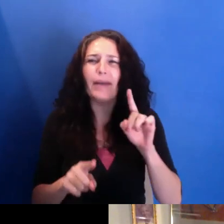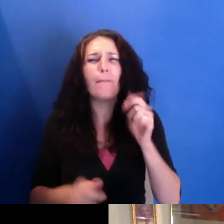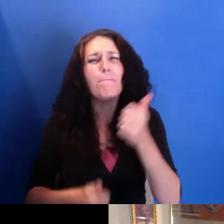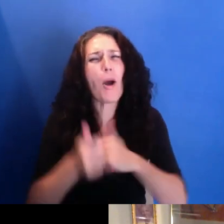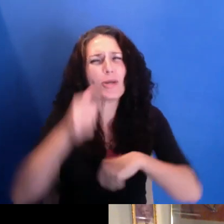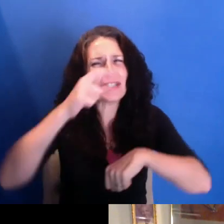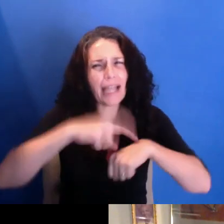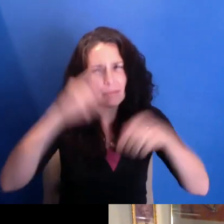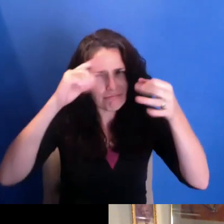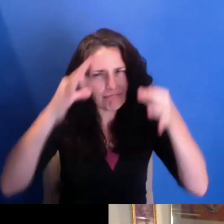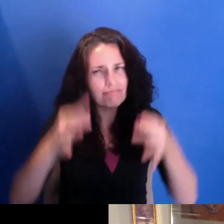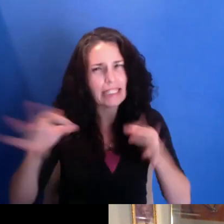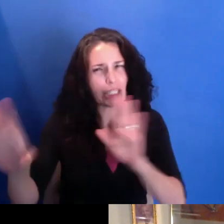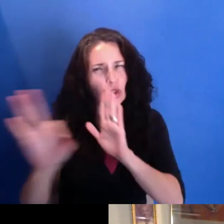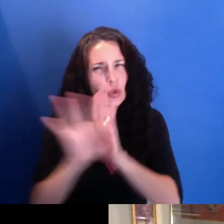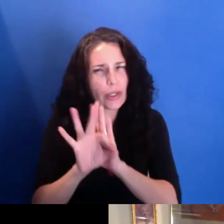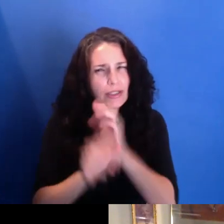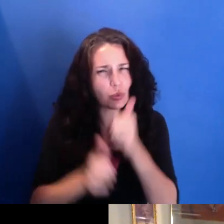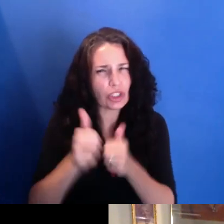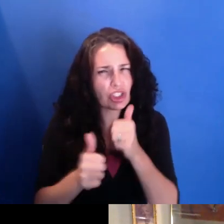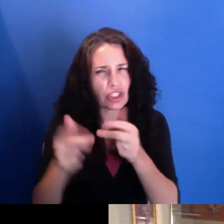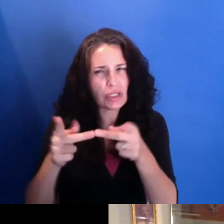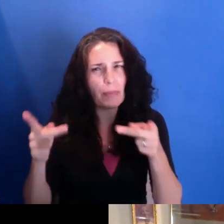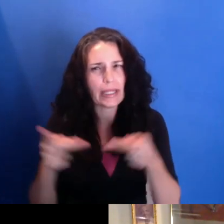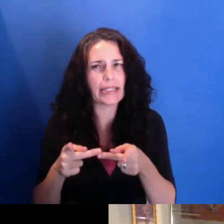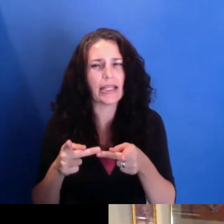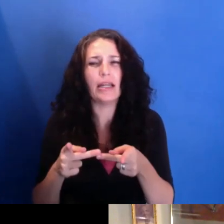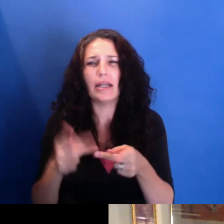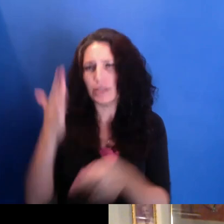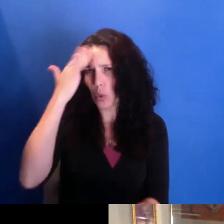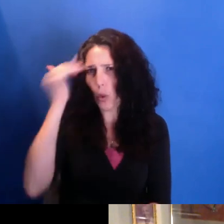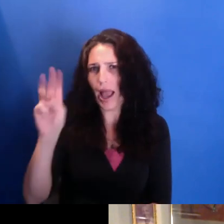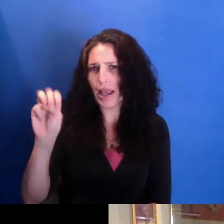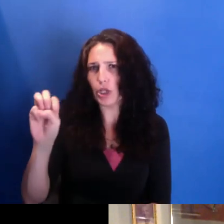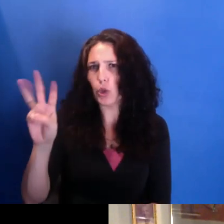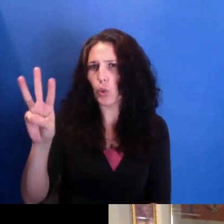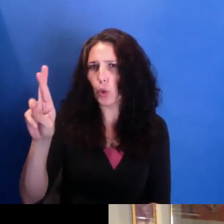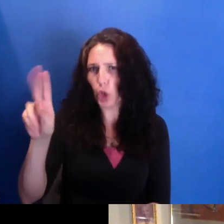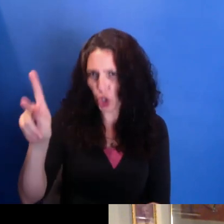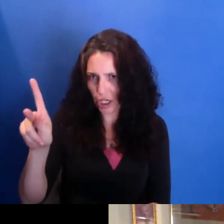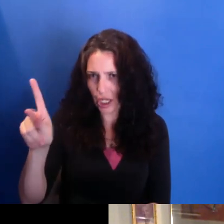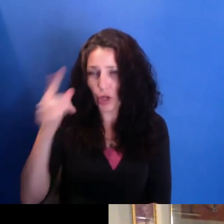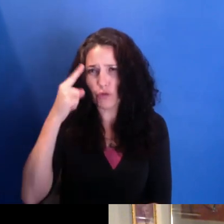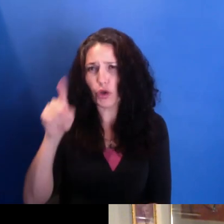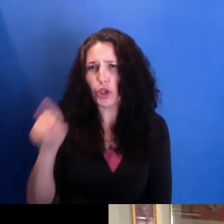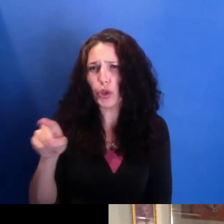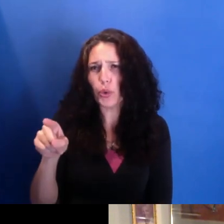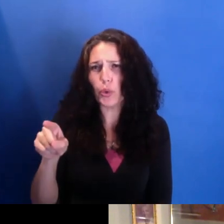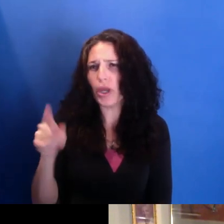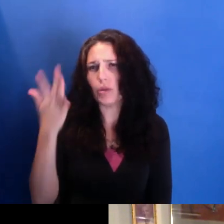and how has that been important in terms of your-- your-- what you create and how you create? Right, right.